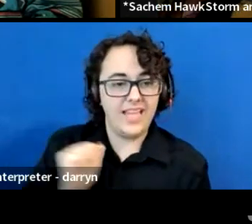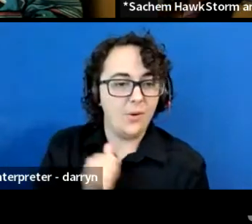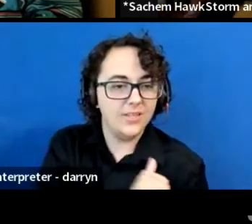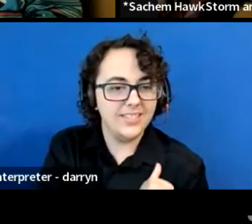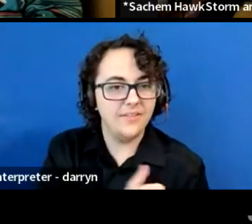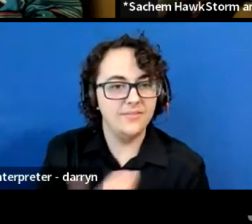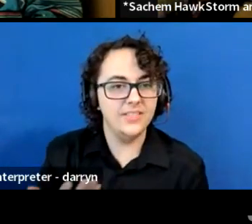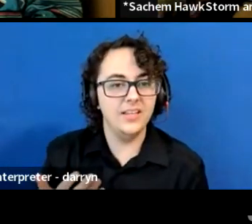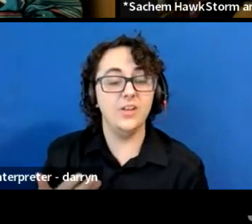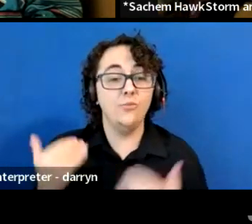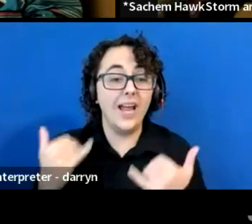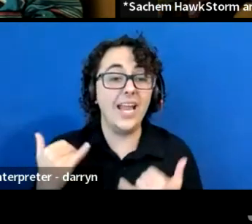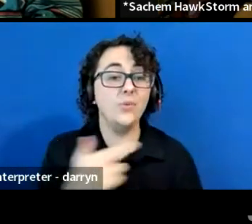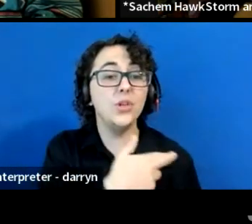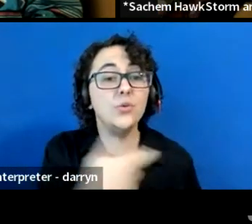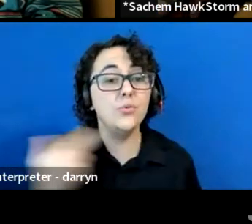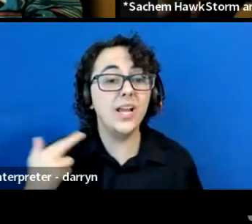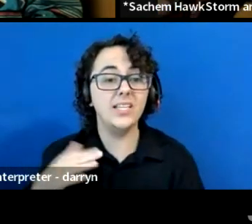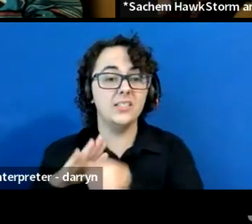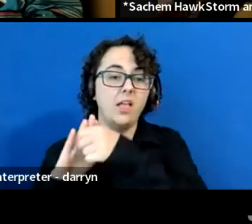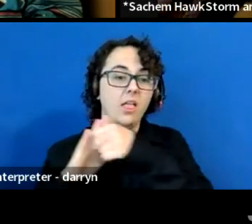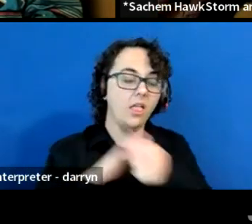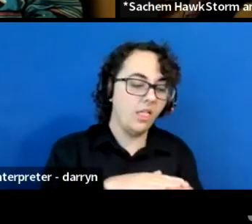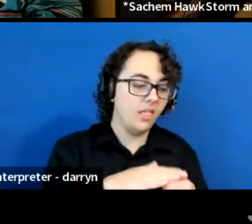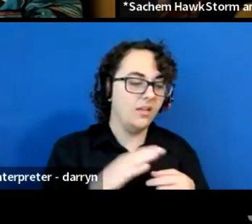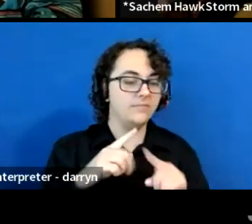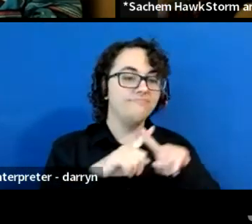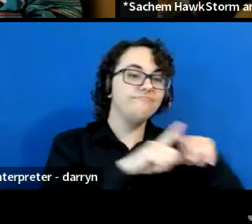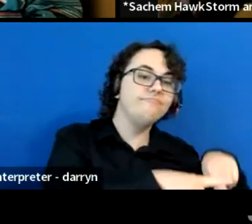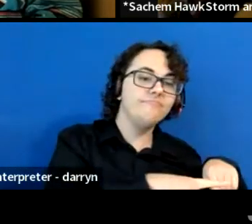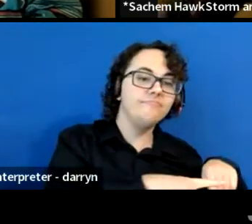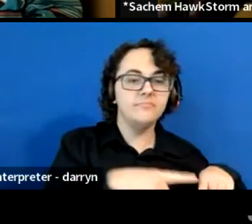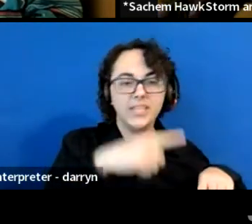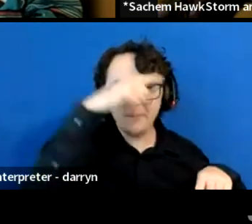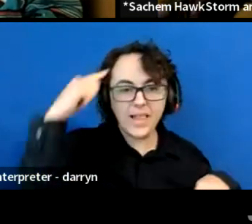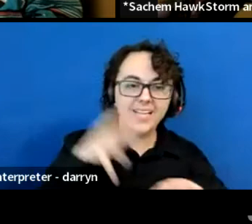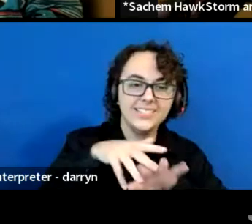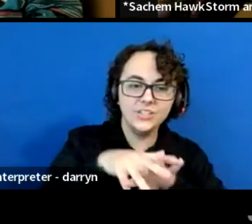is falling on native peoples, is falling on black people and that's not okay.